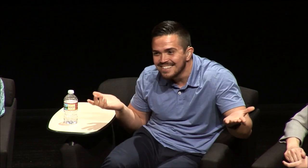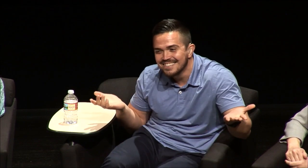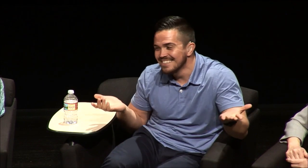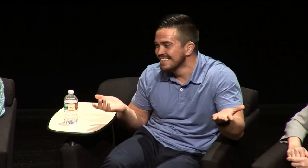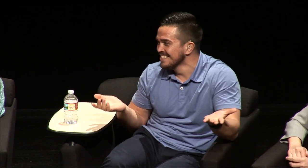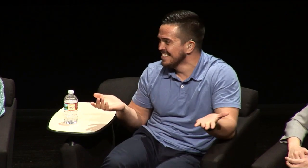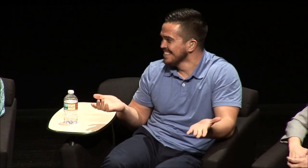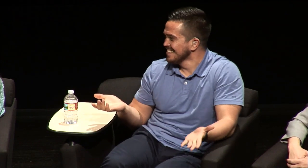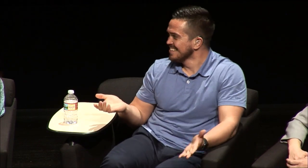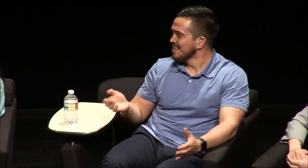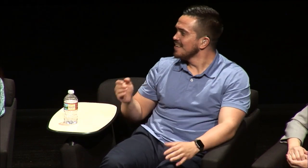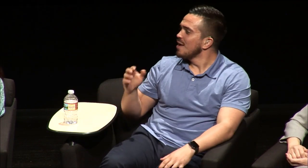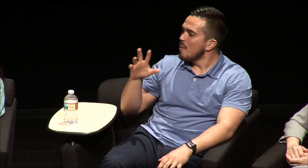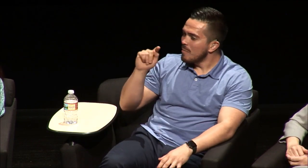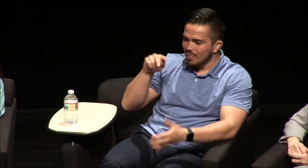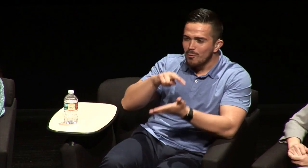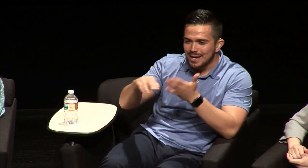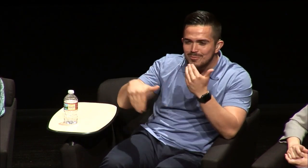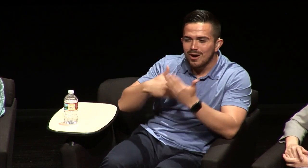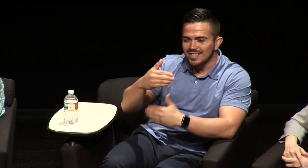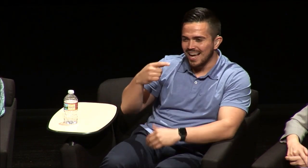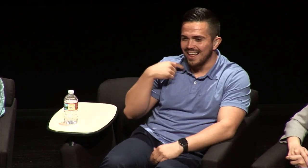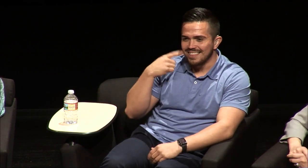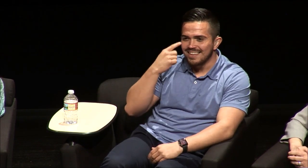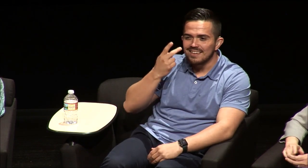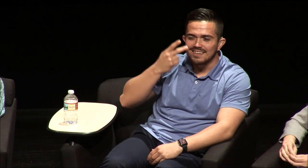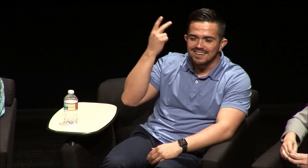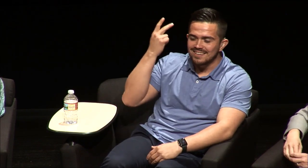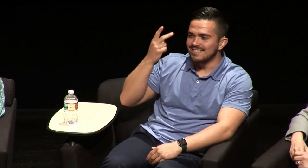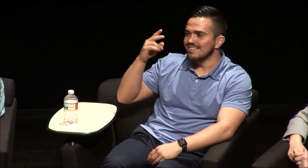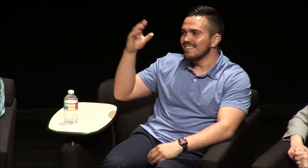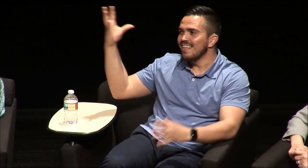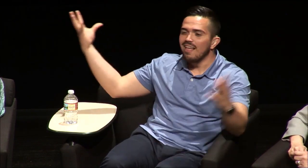word I know how to say that in CK but yeah the reading process I think looking